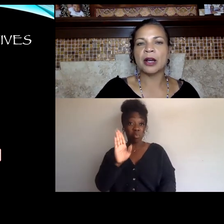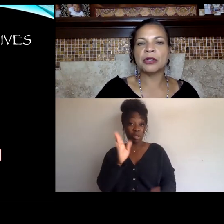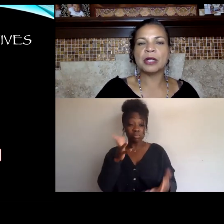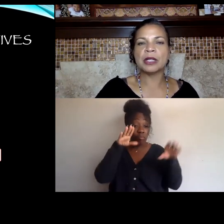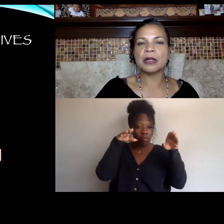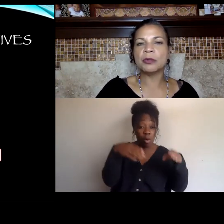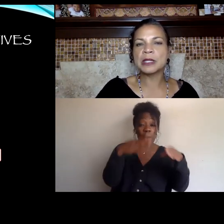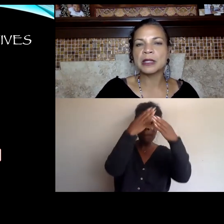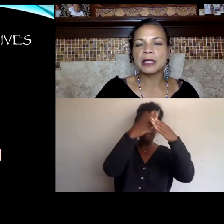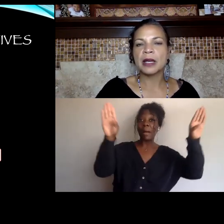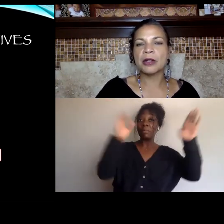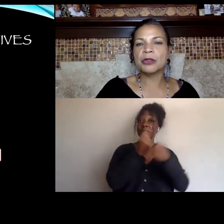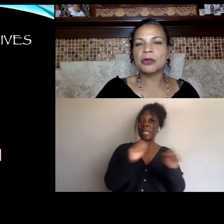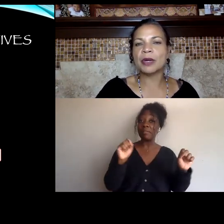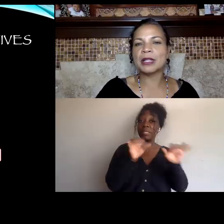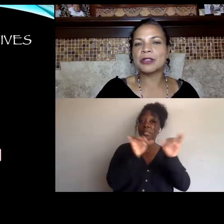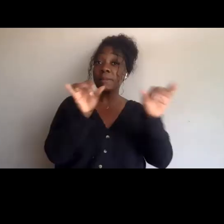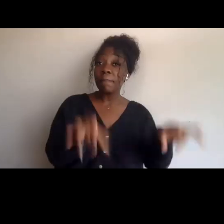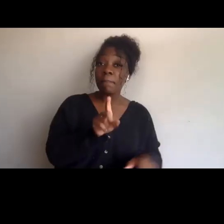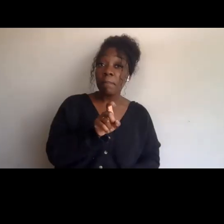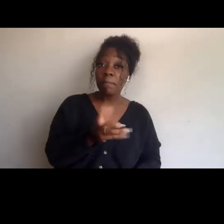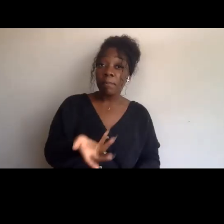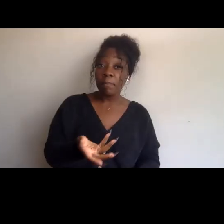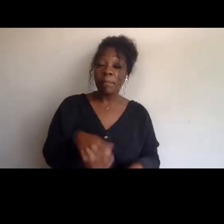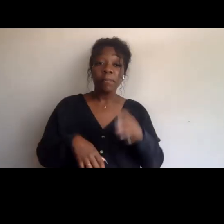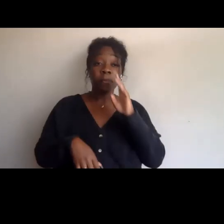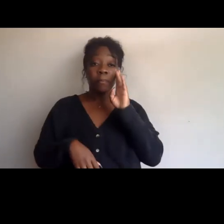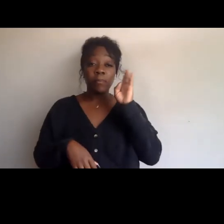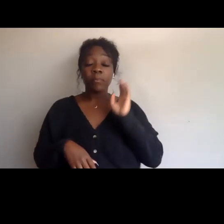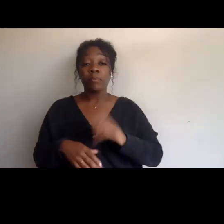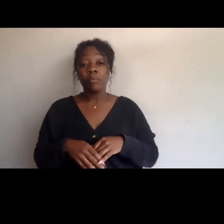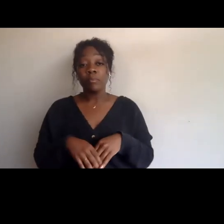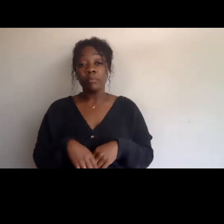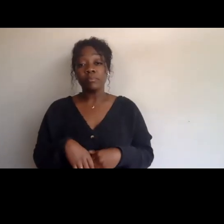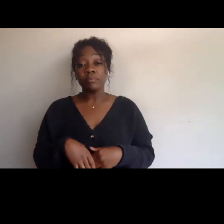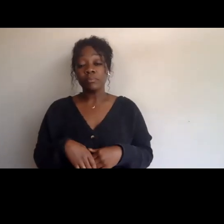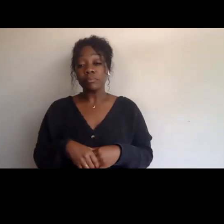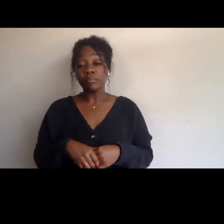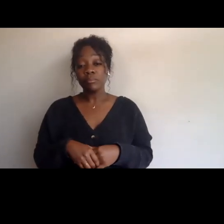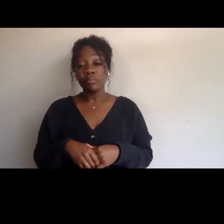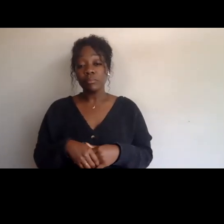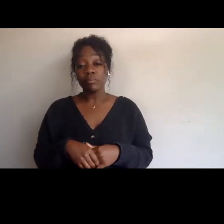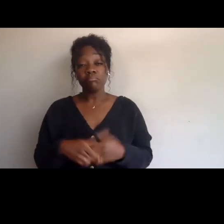Are you gonna oops, are you going to primarily deal with the system of education?